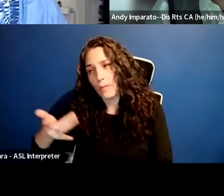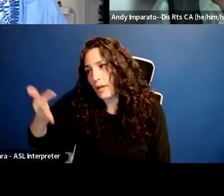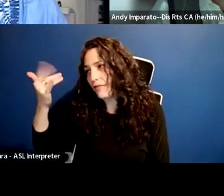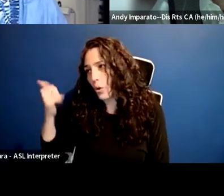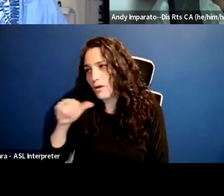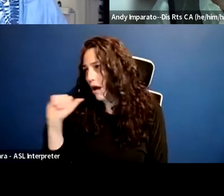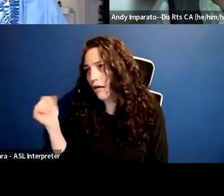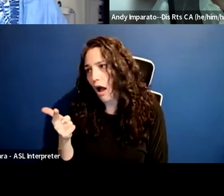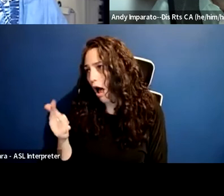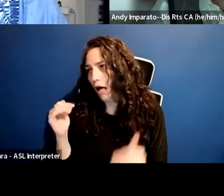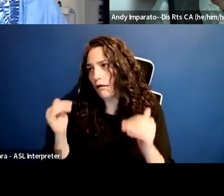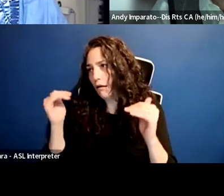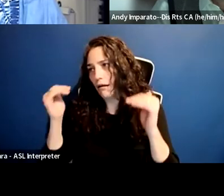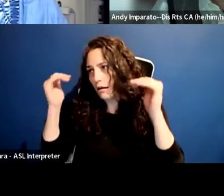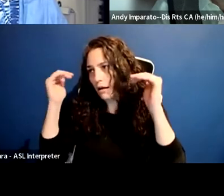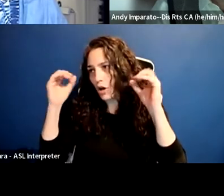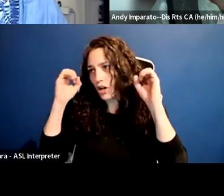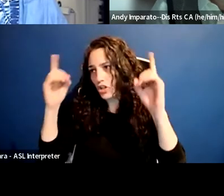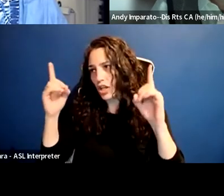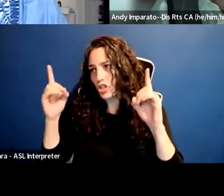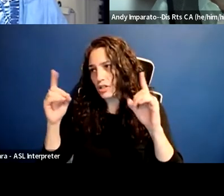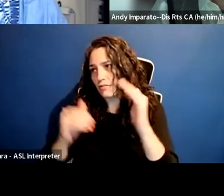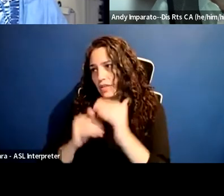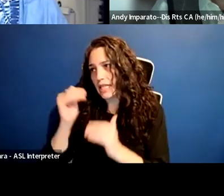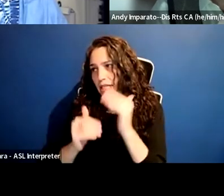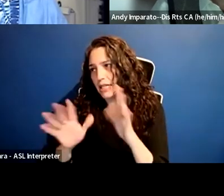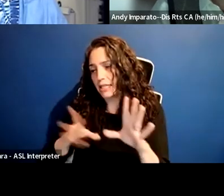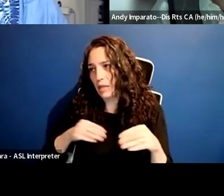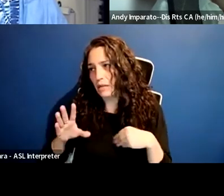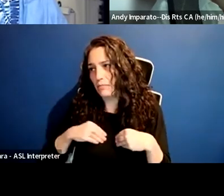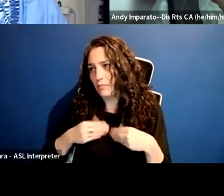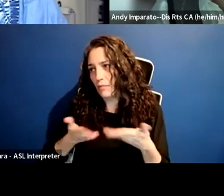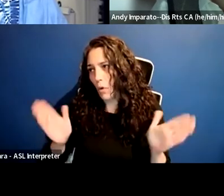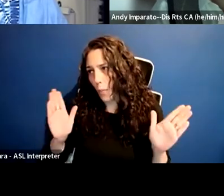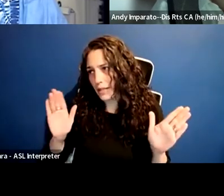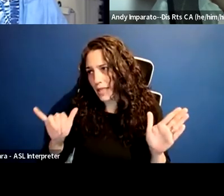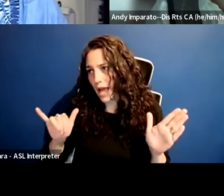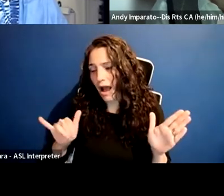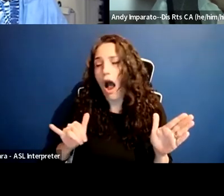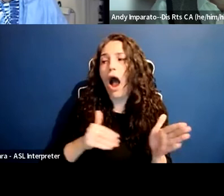The students with intellectual disabilities haven't always had access to the general curriculum.